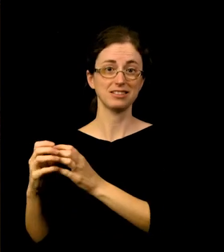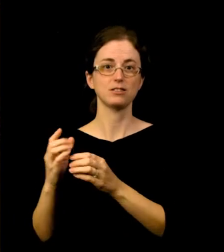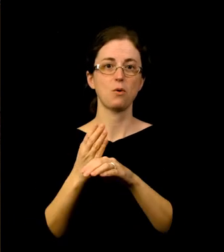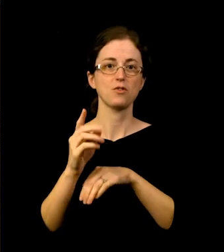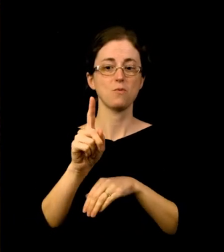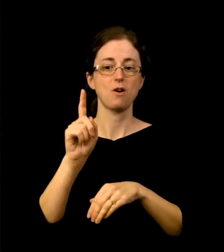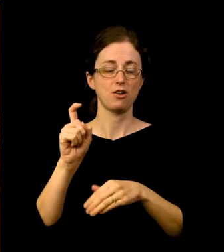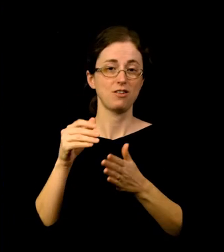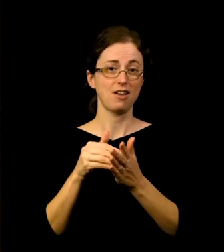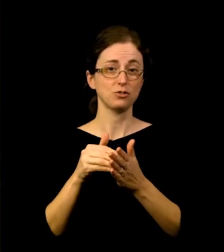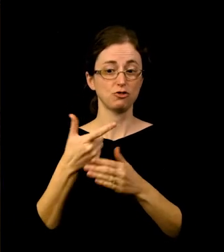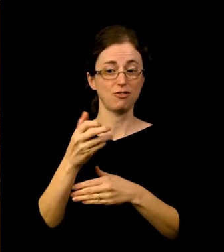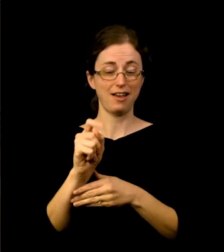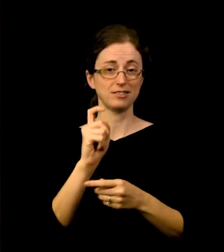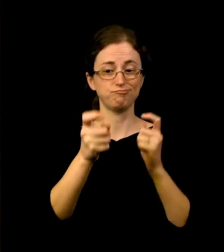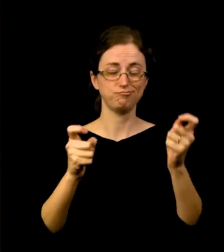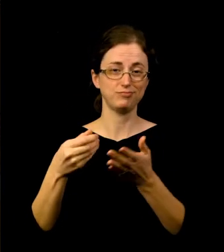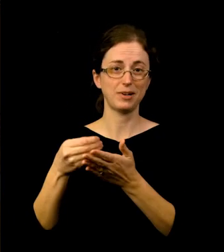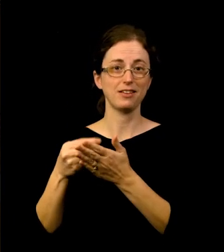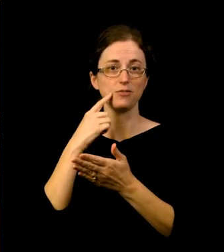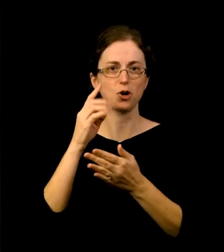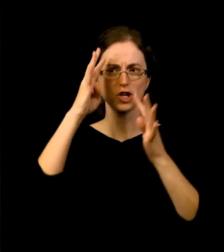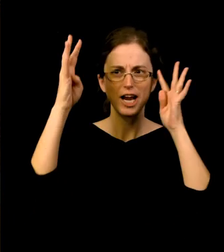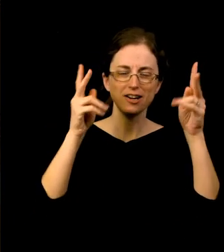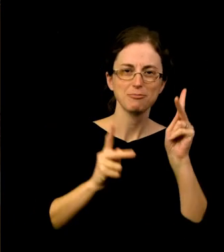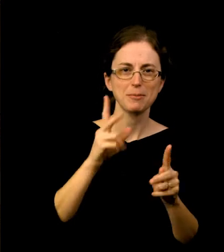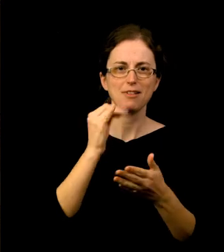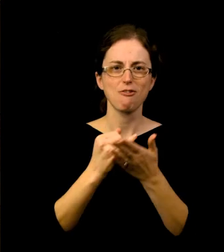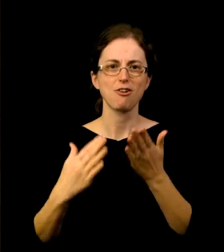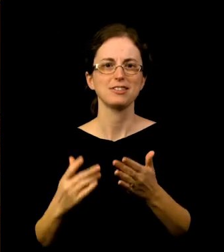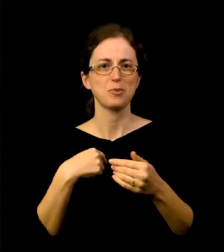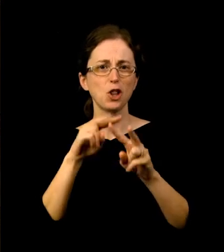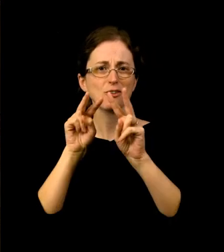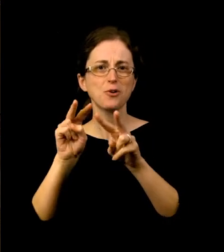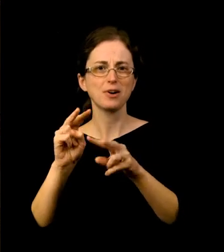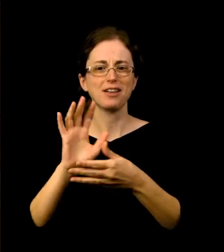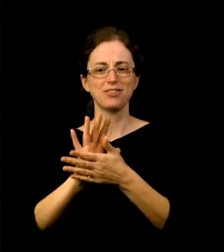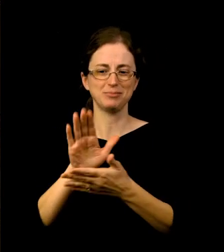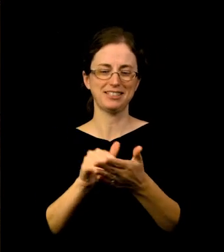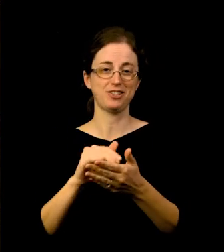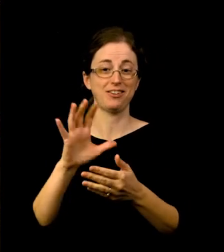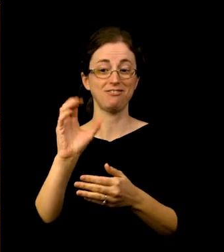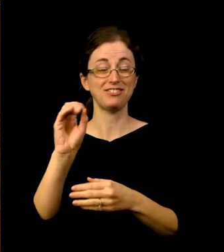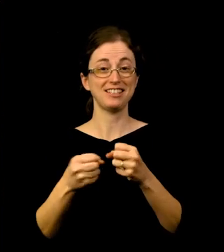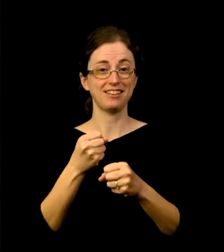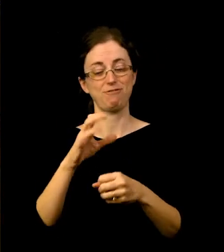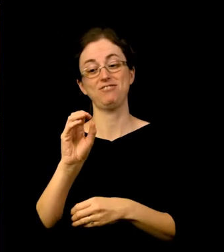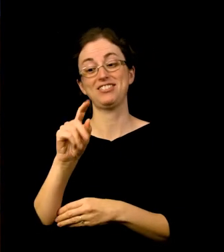to continuing the Film Center’s 50th year with even more opportunities for our Members to experience cinematic storytelling in all-new ways.